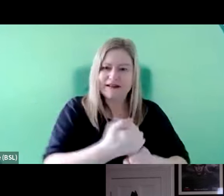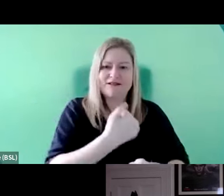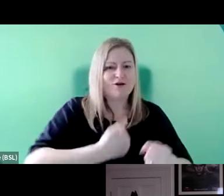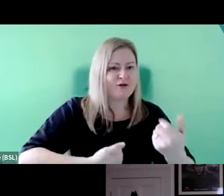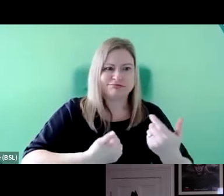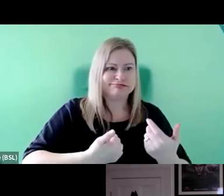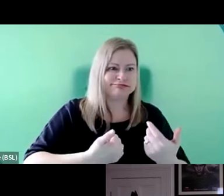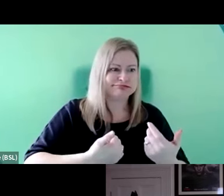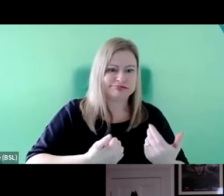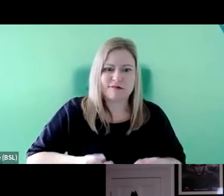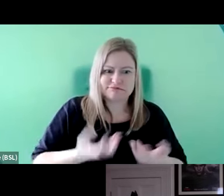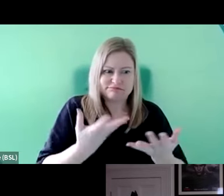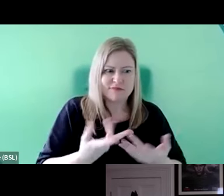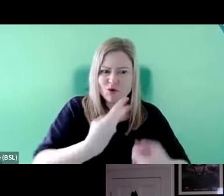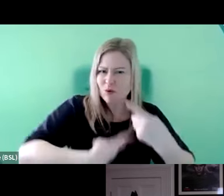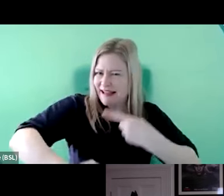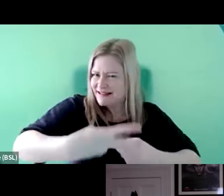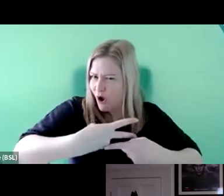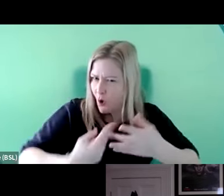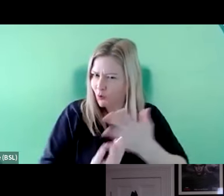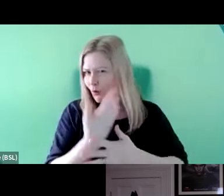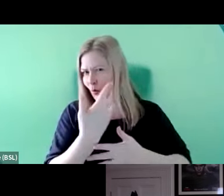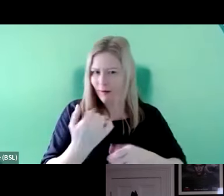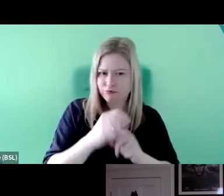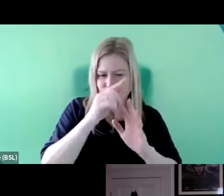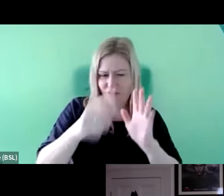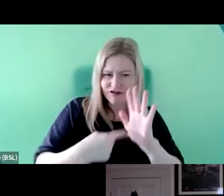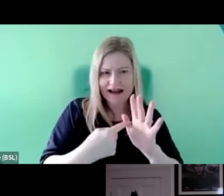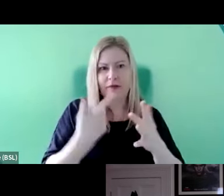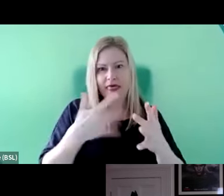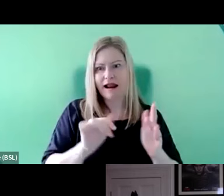ago. Everything else has been sort of what everyone's got down the back of the sofa where